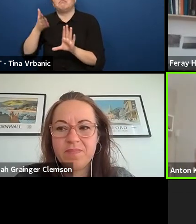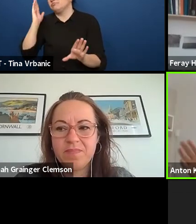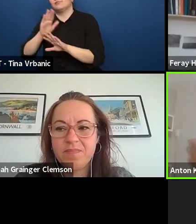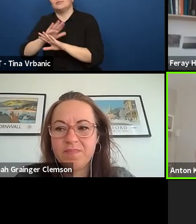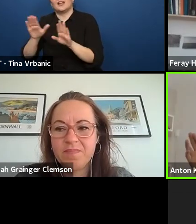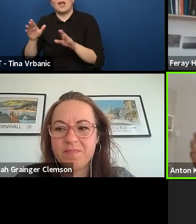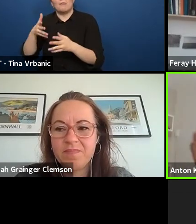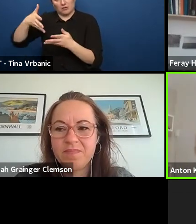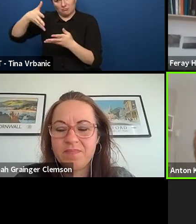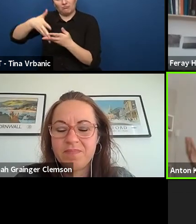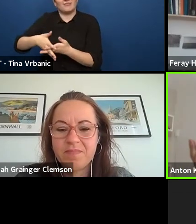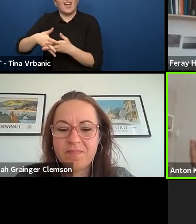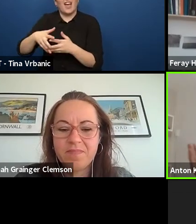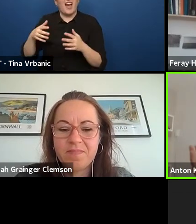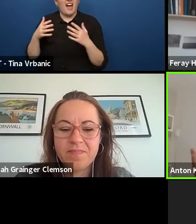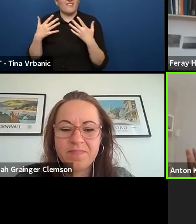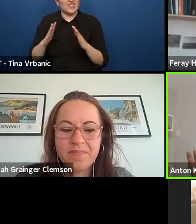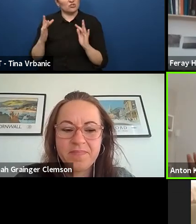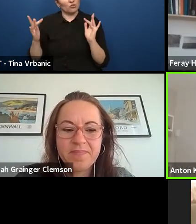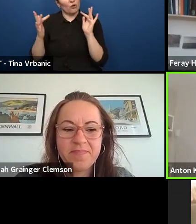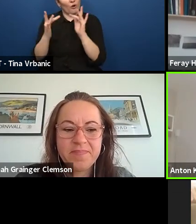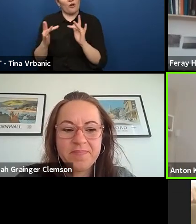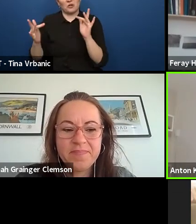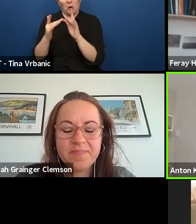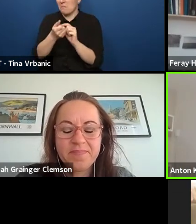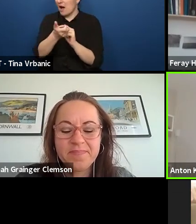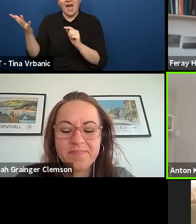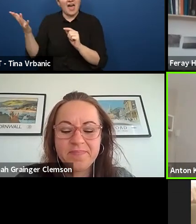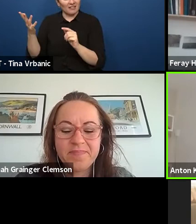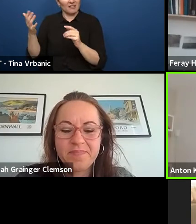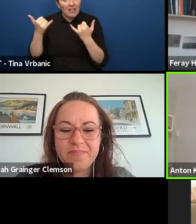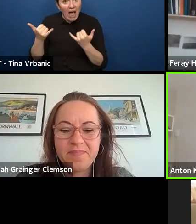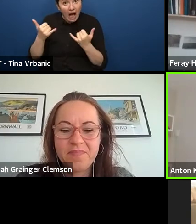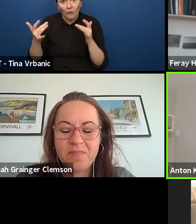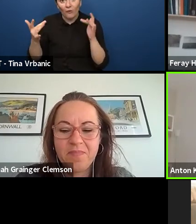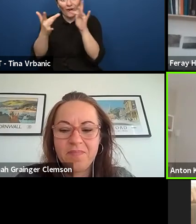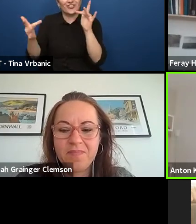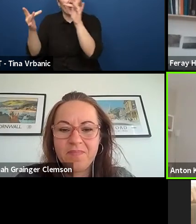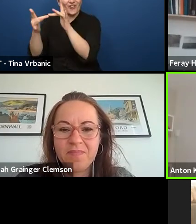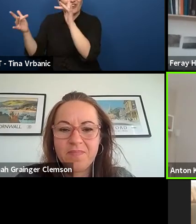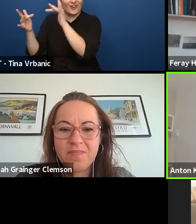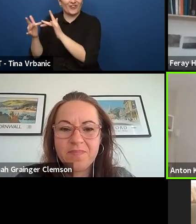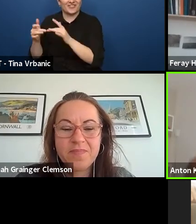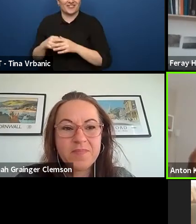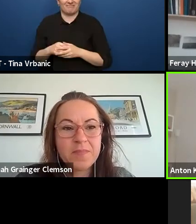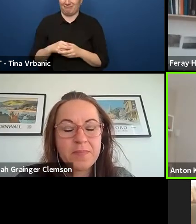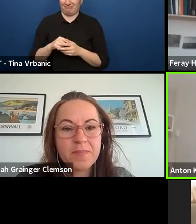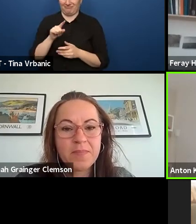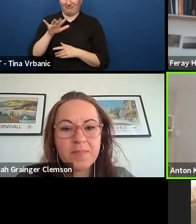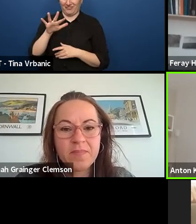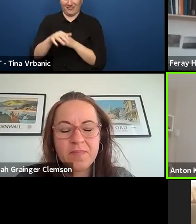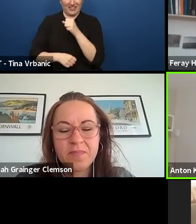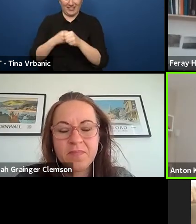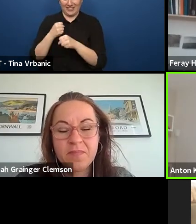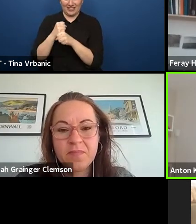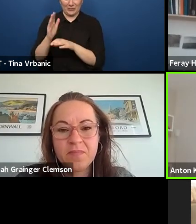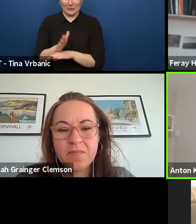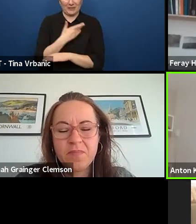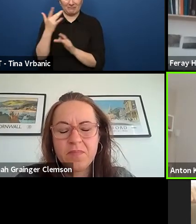with a lot of them in a way. And even though it's 15 years ago, I'm not exhausted.